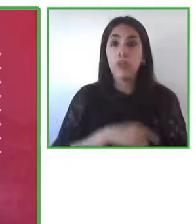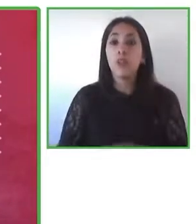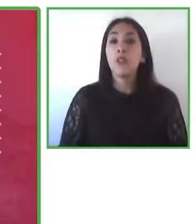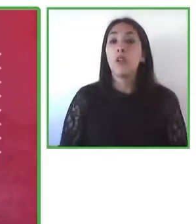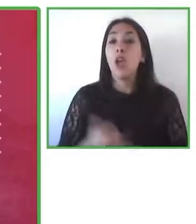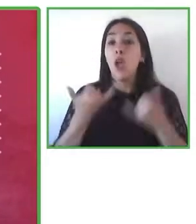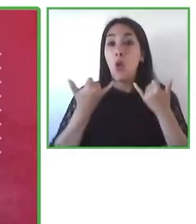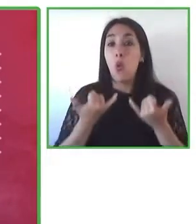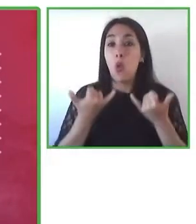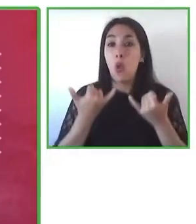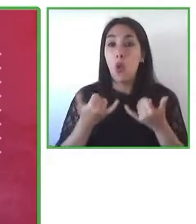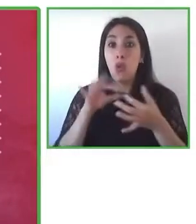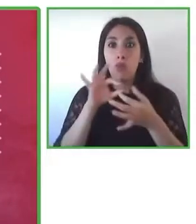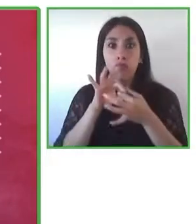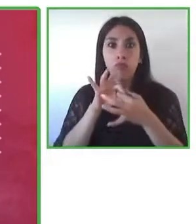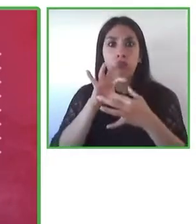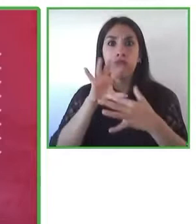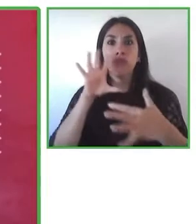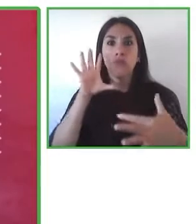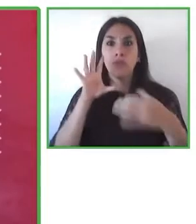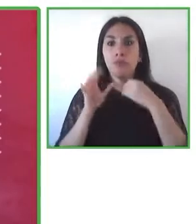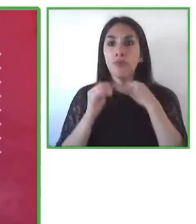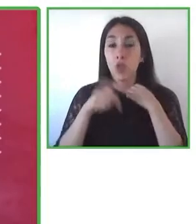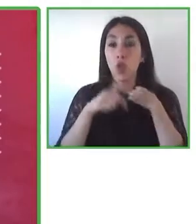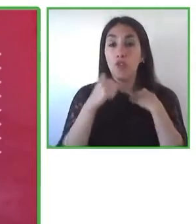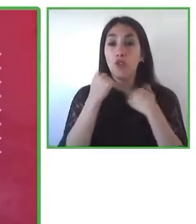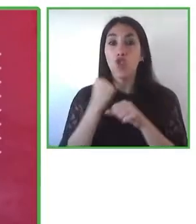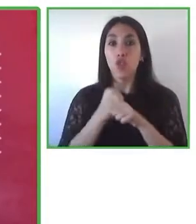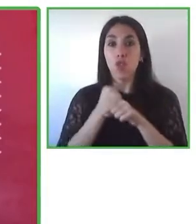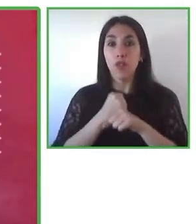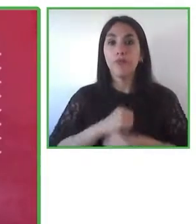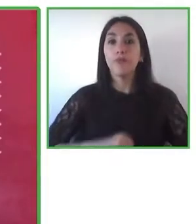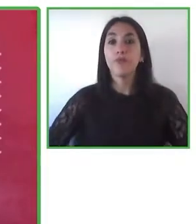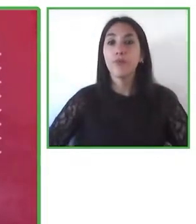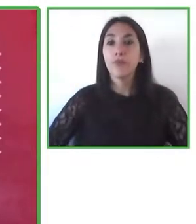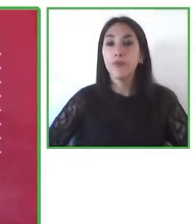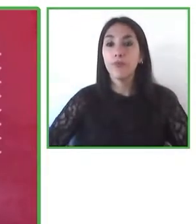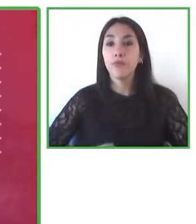disconnected it's been a work a job of over 20 years that we've been going through this journey